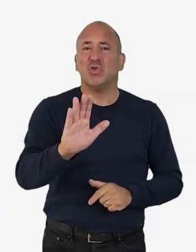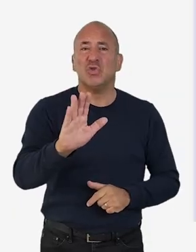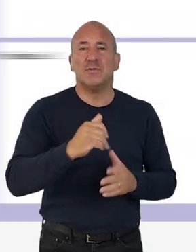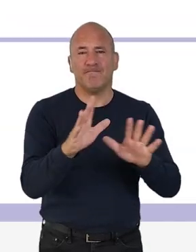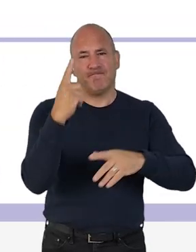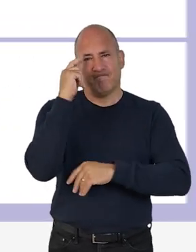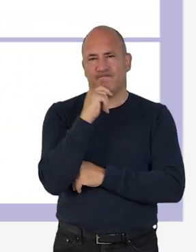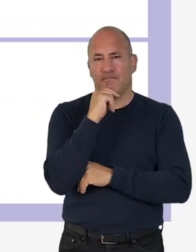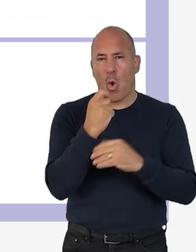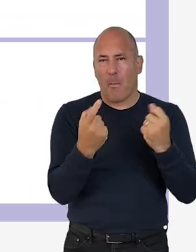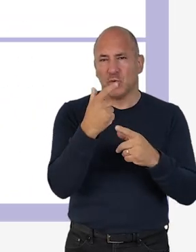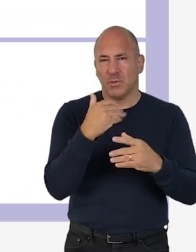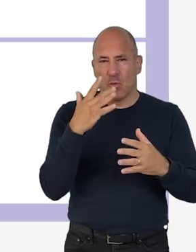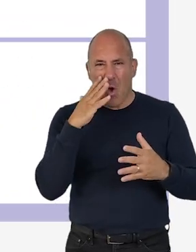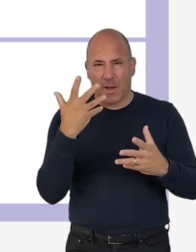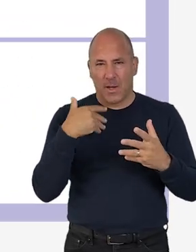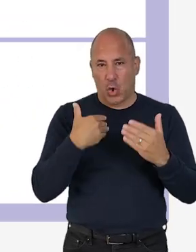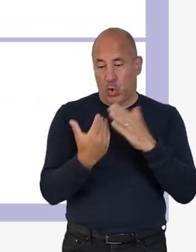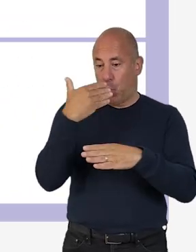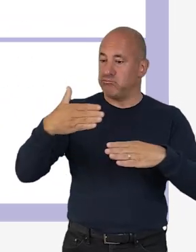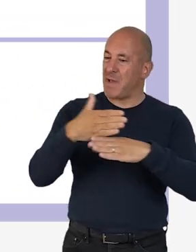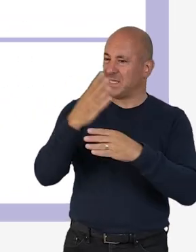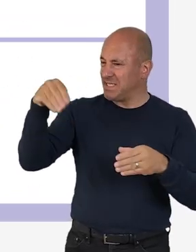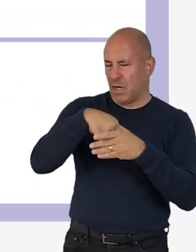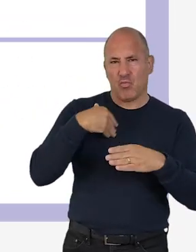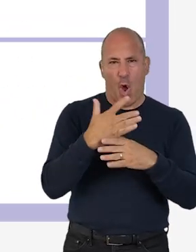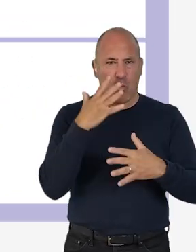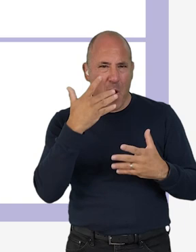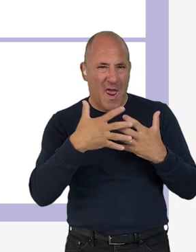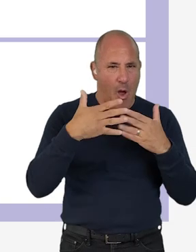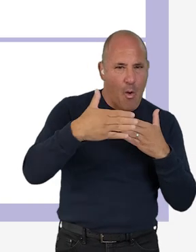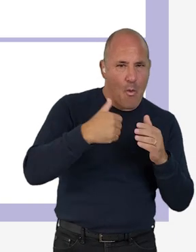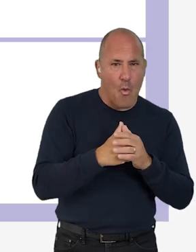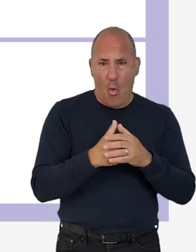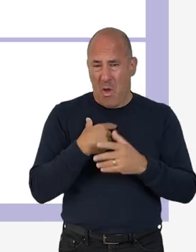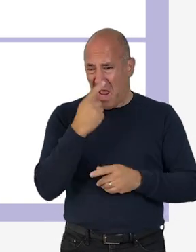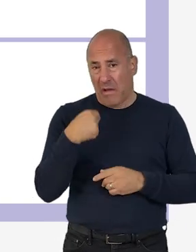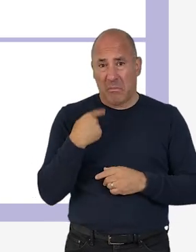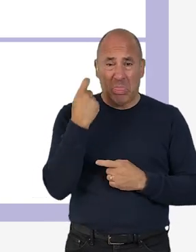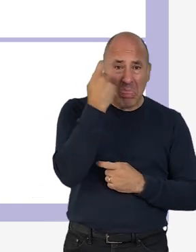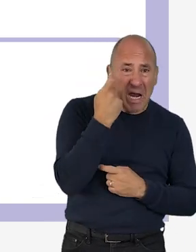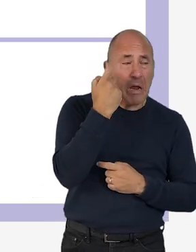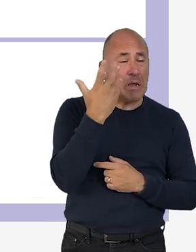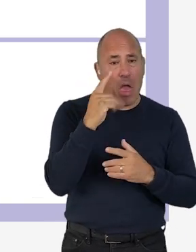First of all, think of opportune periods to integrate new practices into your work or consider where you have time to think, test,